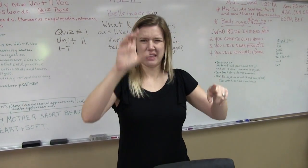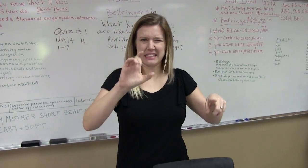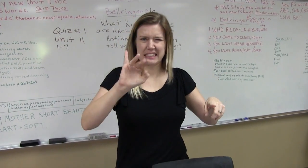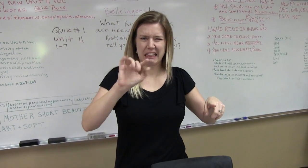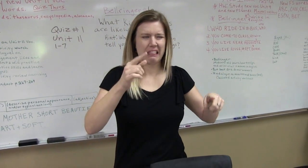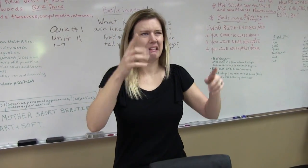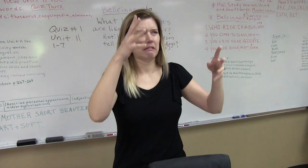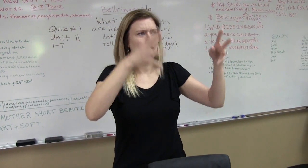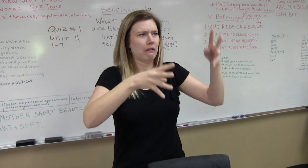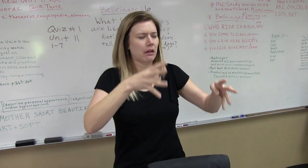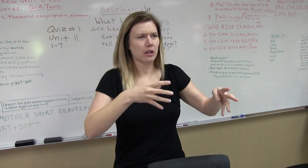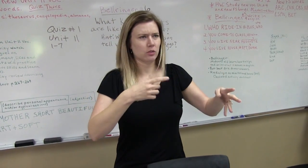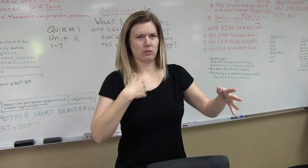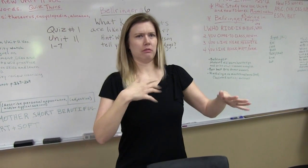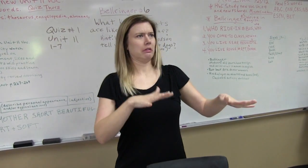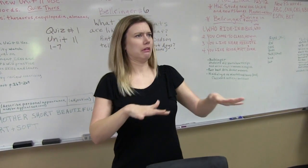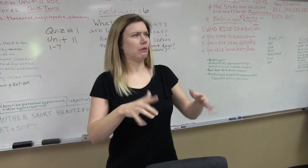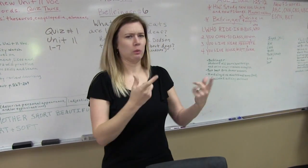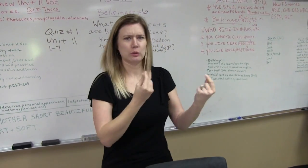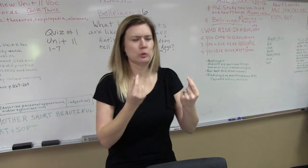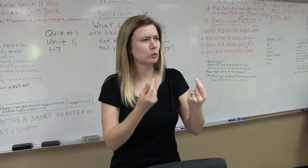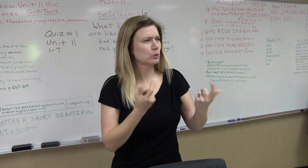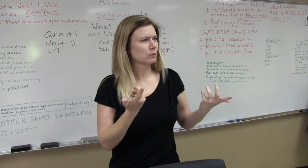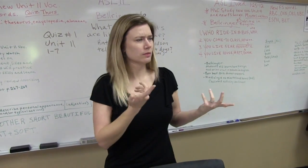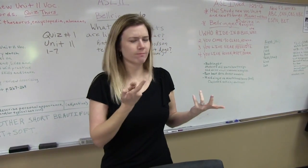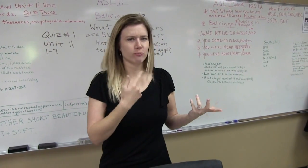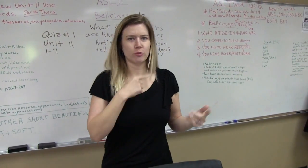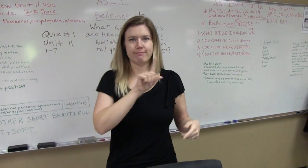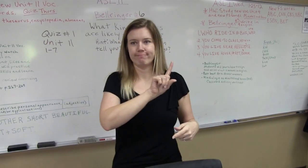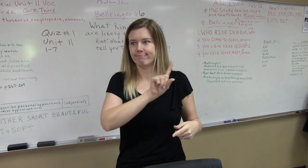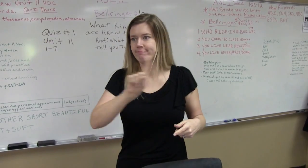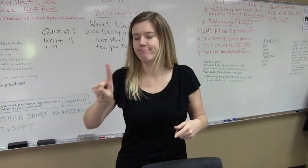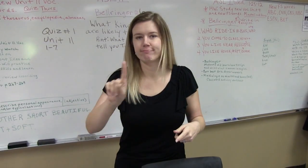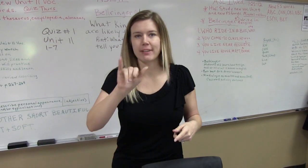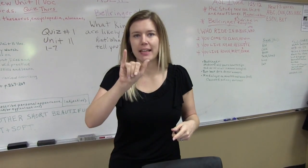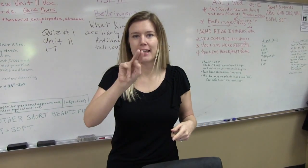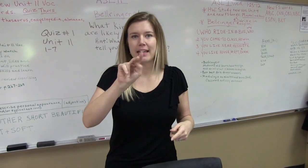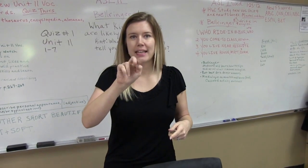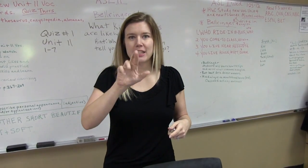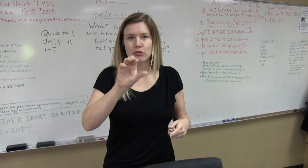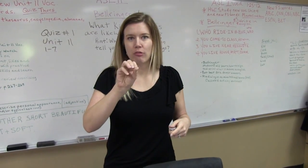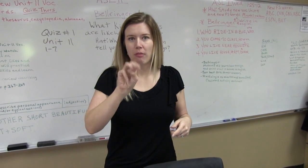the ceiling, from the light fixture, and I'm like Oh my gosh what do I do! So I ran over